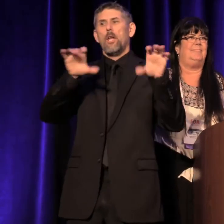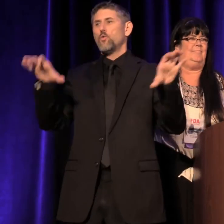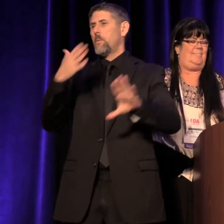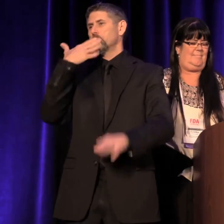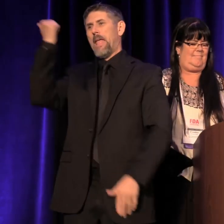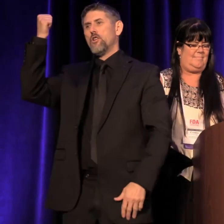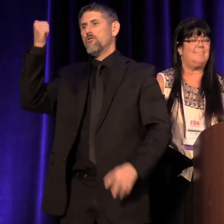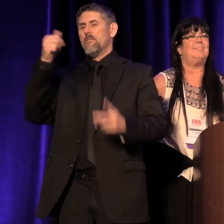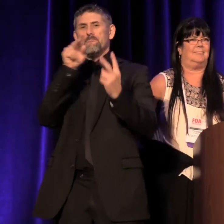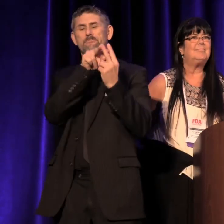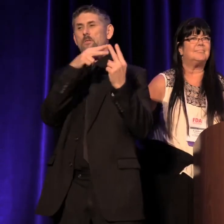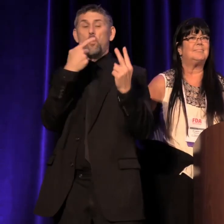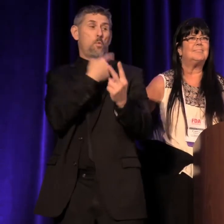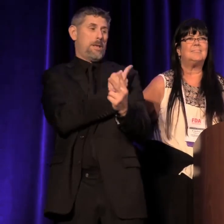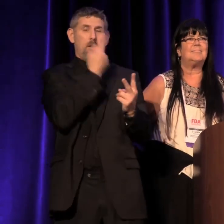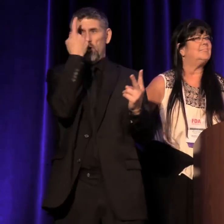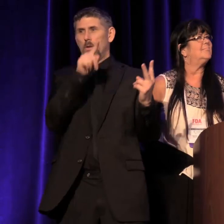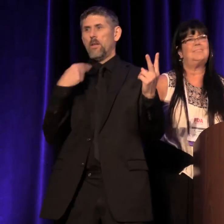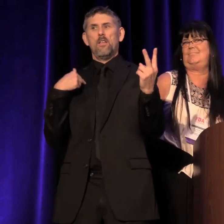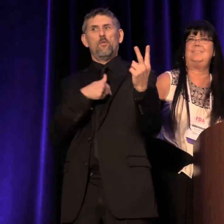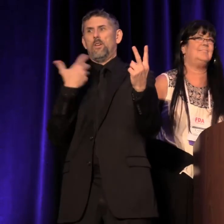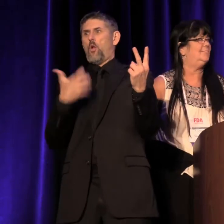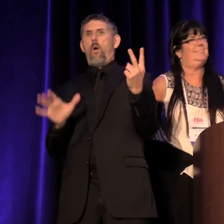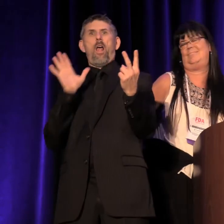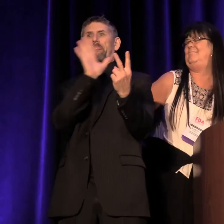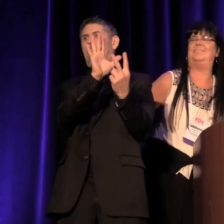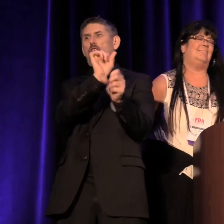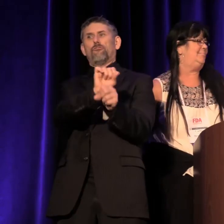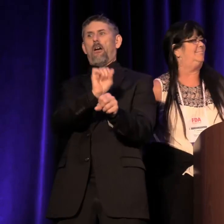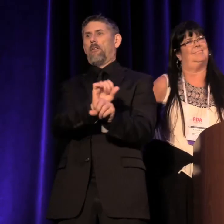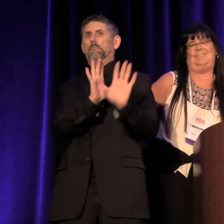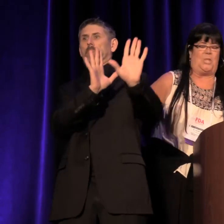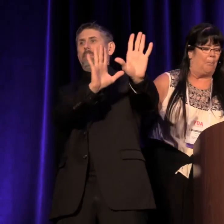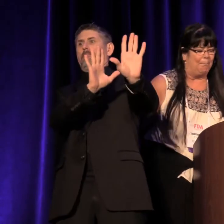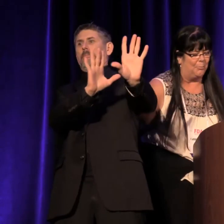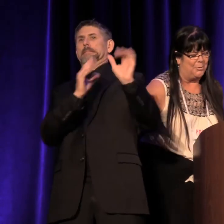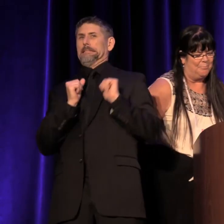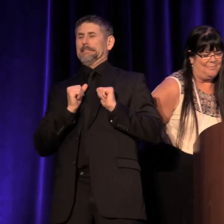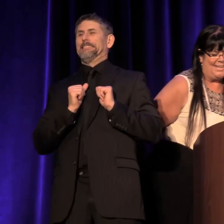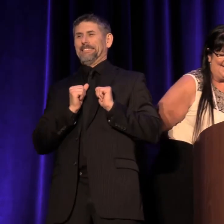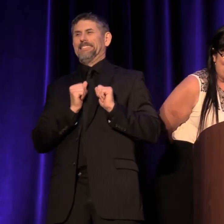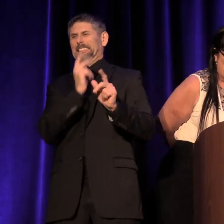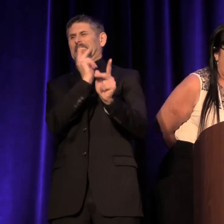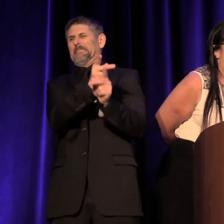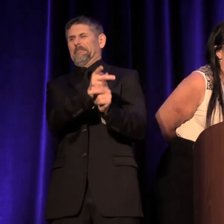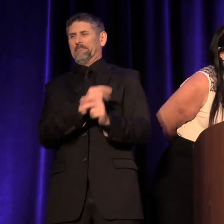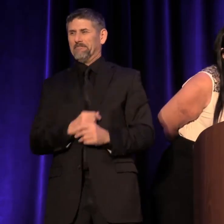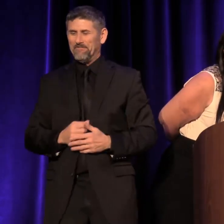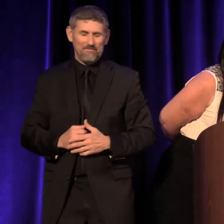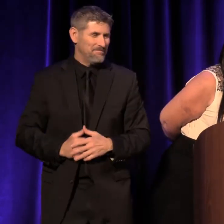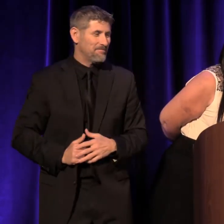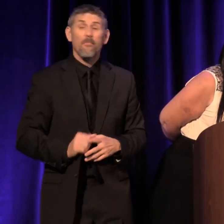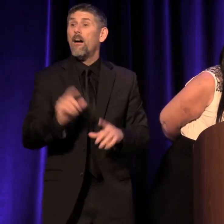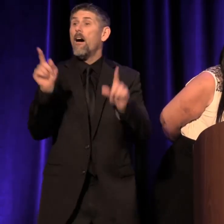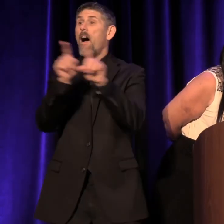and we both agree we never want their jobs. Nope, nope, nope. Also, you may not know